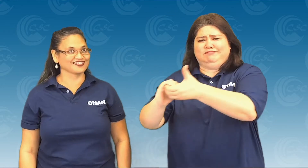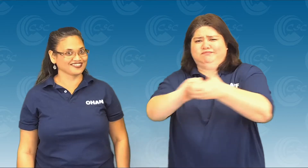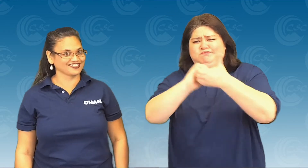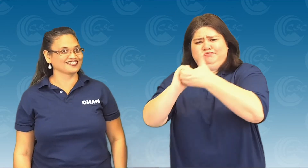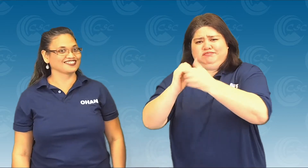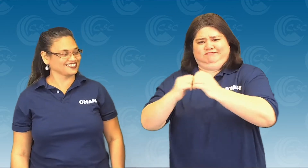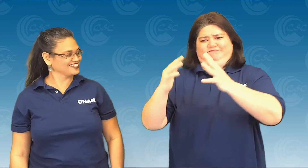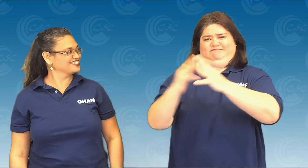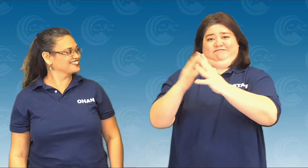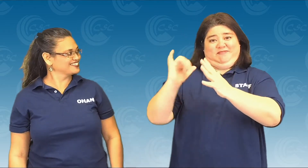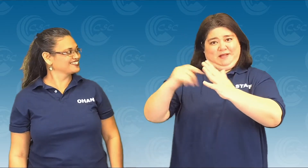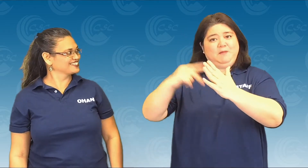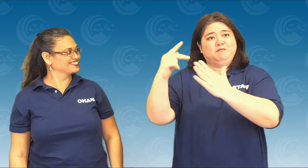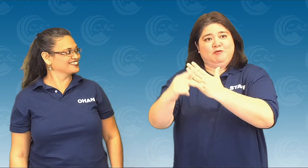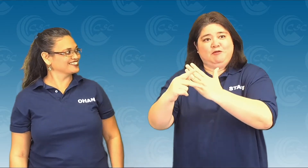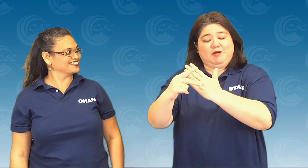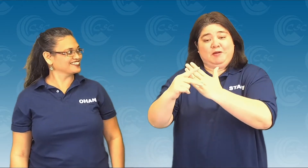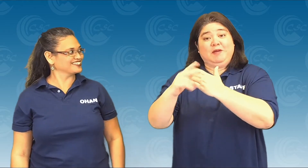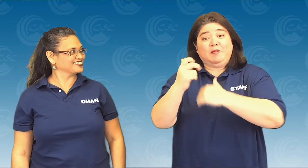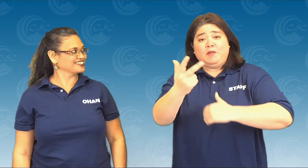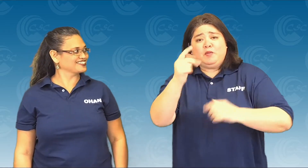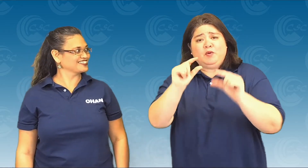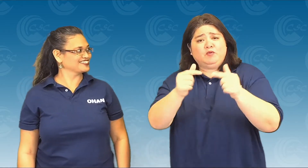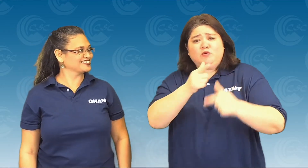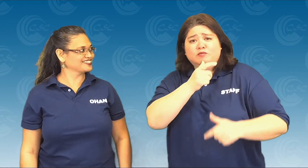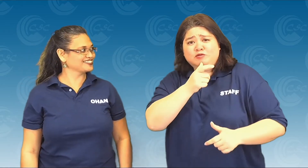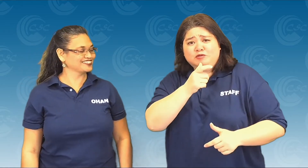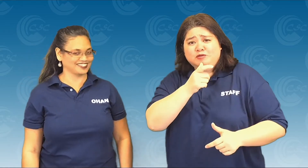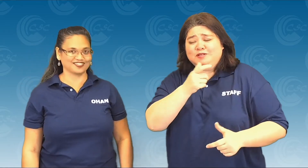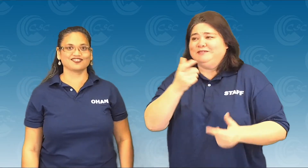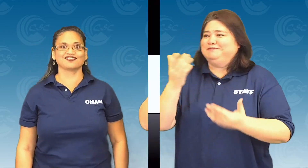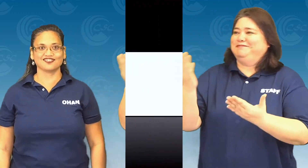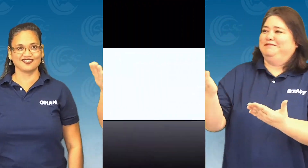We have three different groups collaborating on the program. Those groups are: